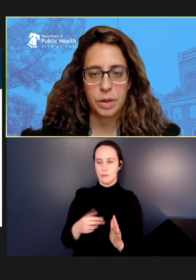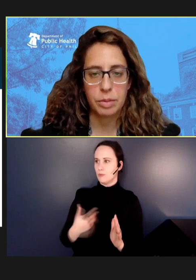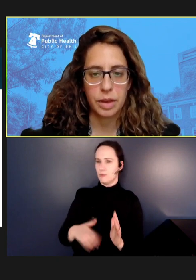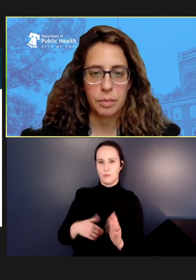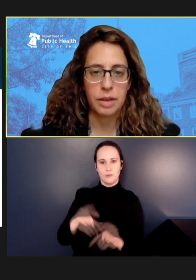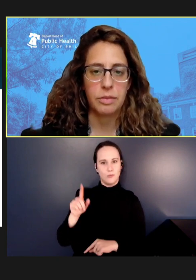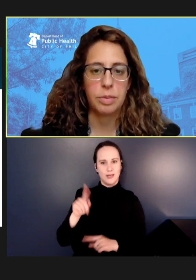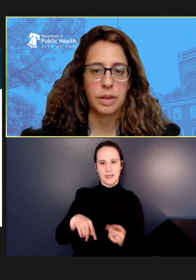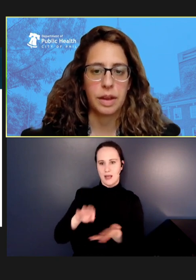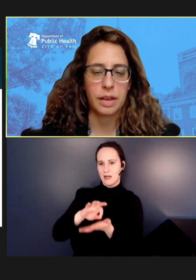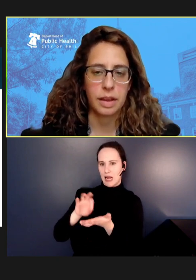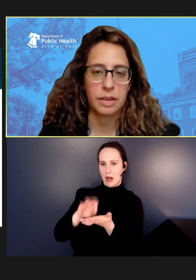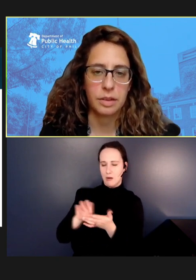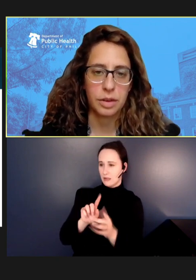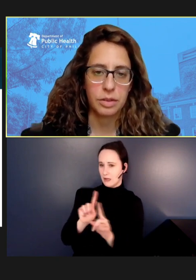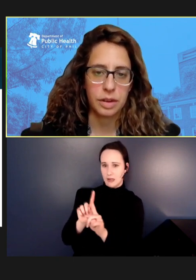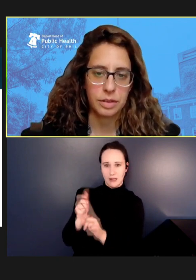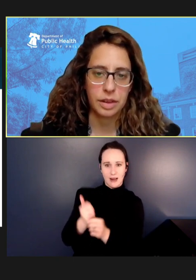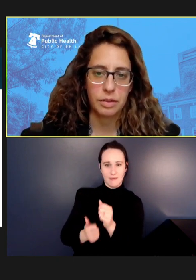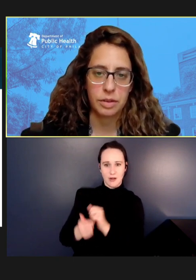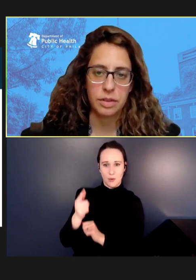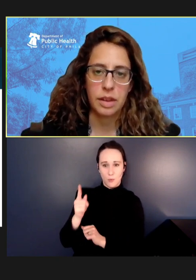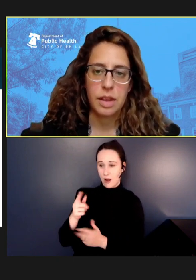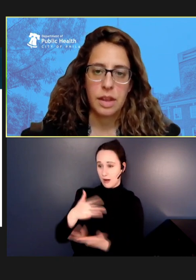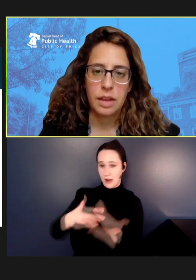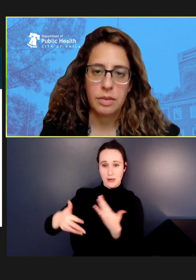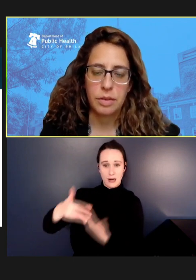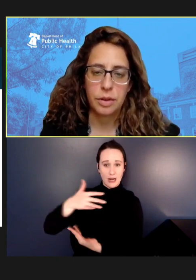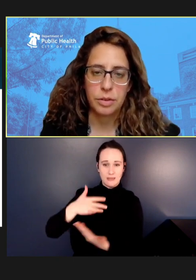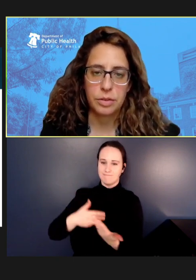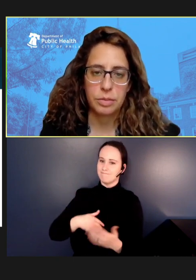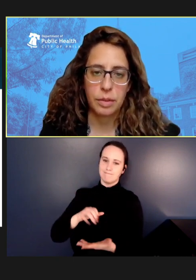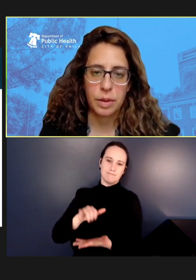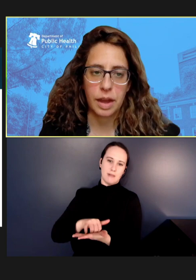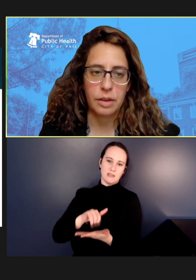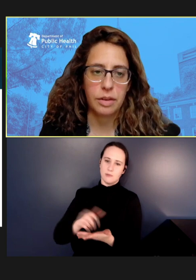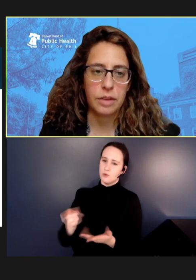people that may have been in contact individually. So, that was kind of our first public outreach.